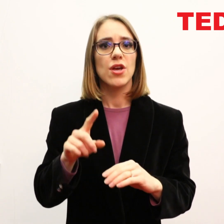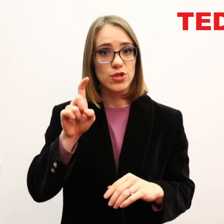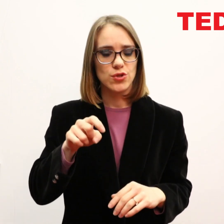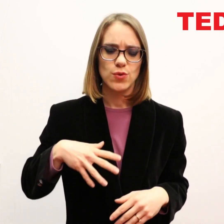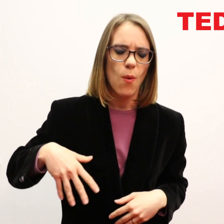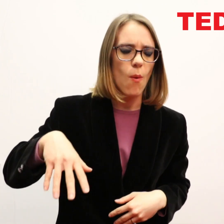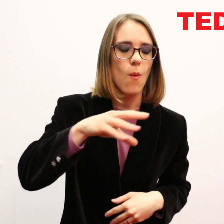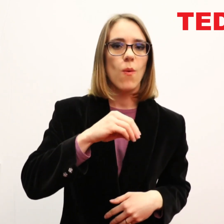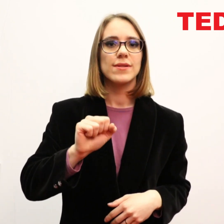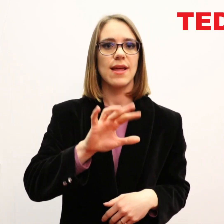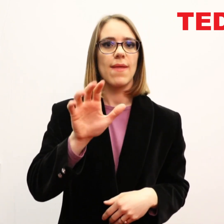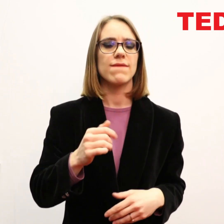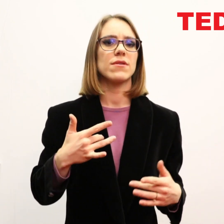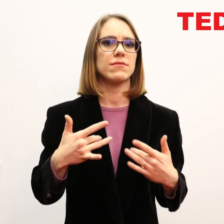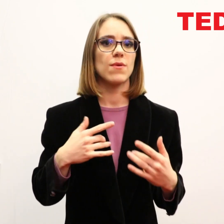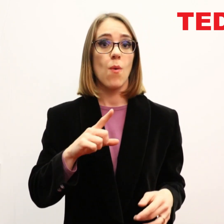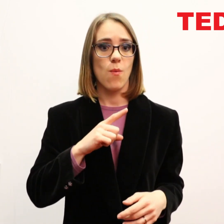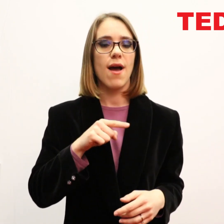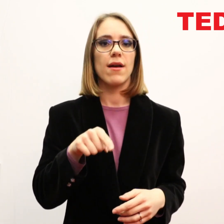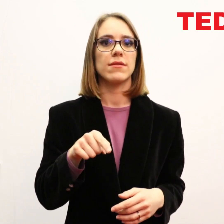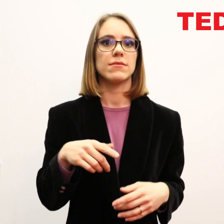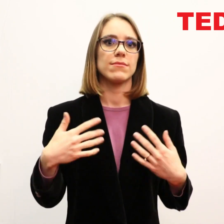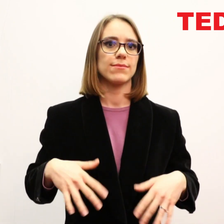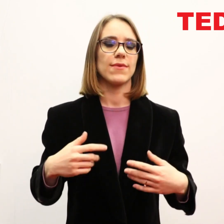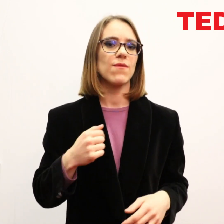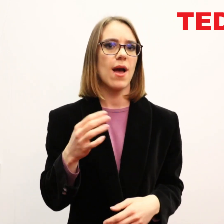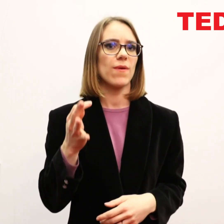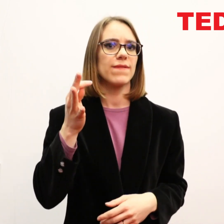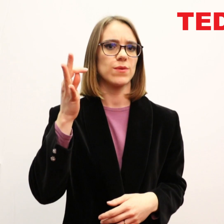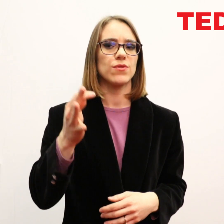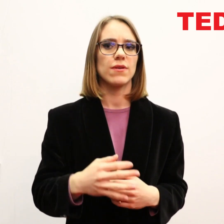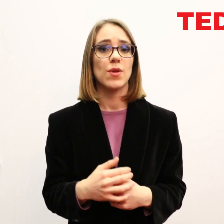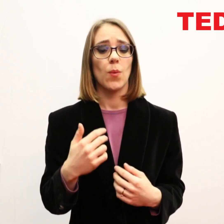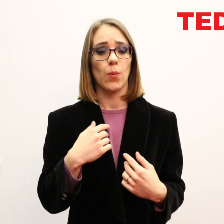All South Africans should be concerned because it’s an important part for our future.